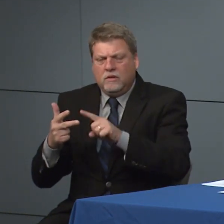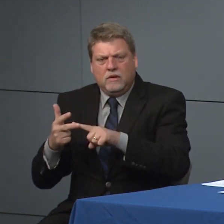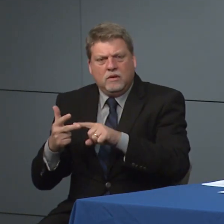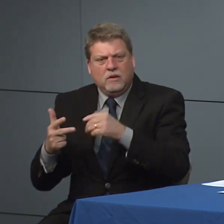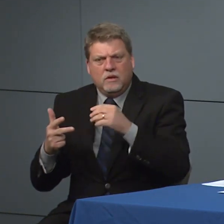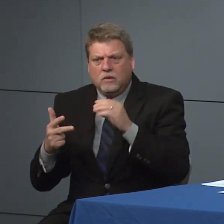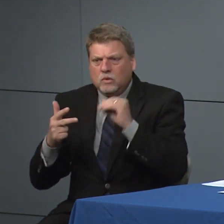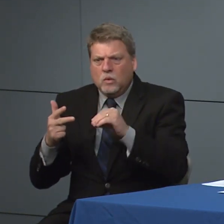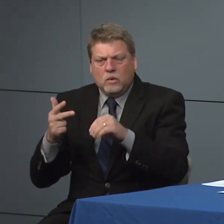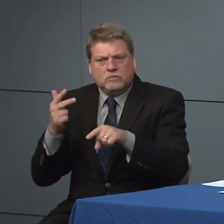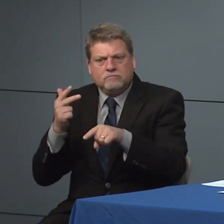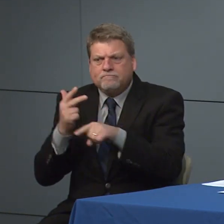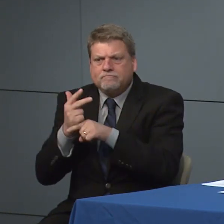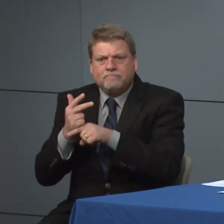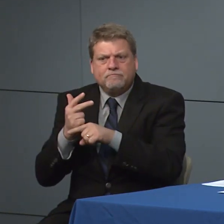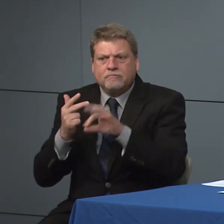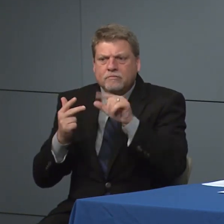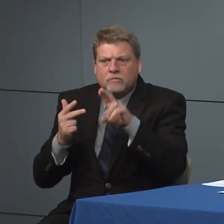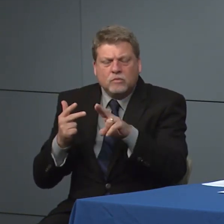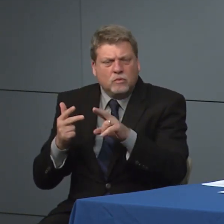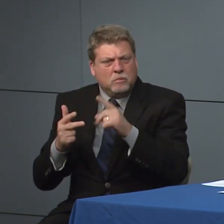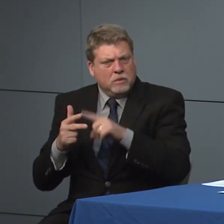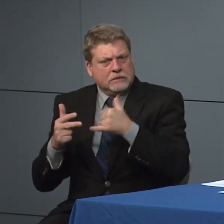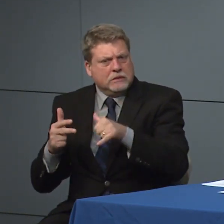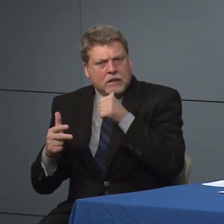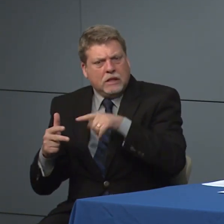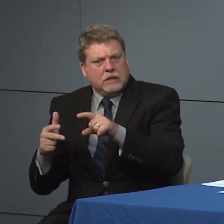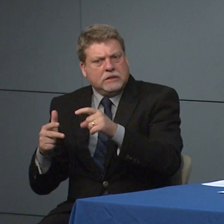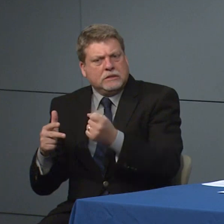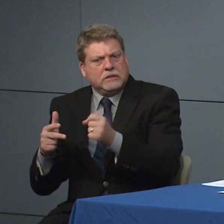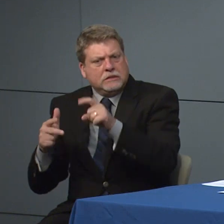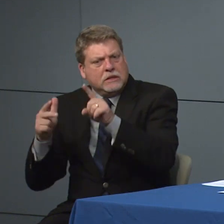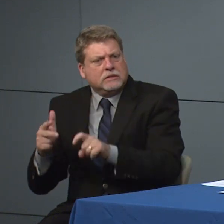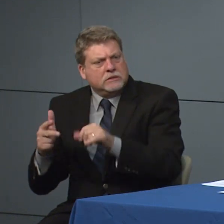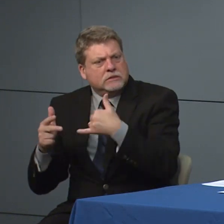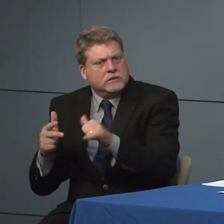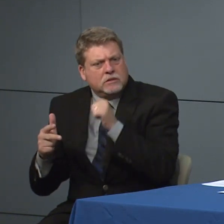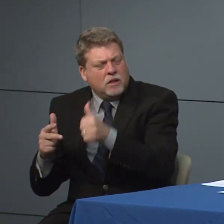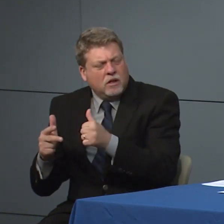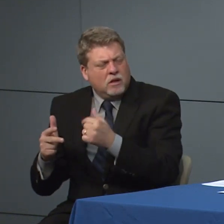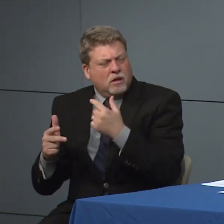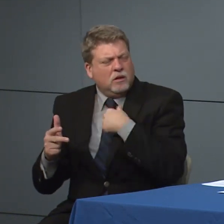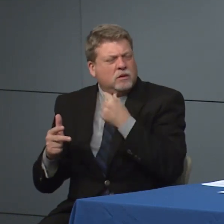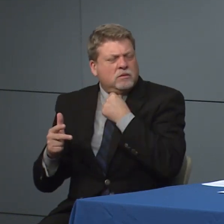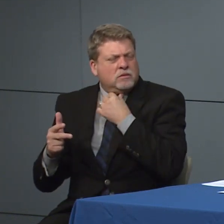is there a communication issue is it all about not enough tests I what would you tell those people.